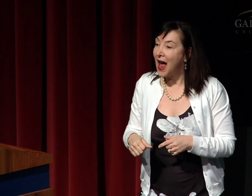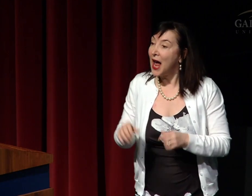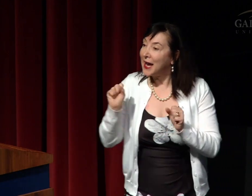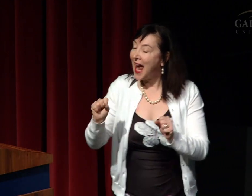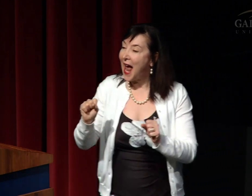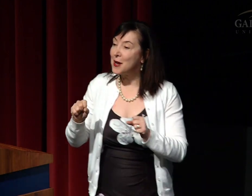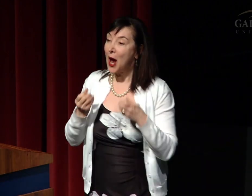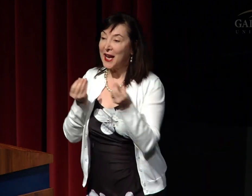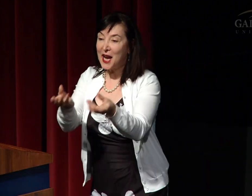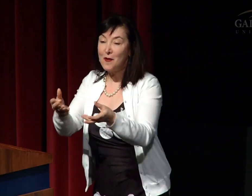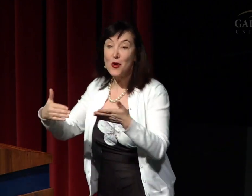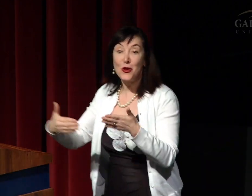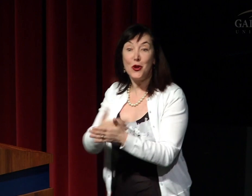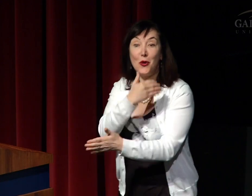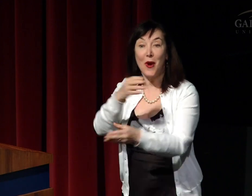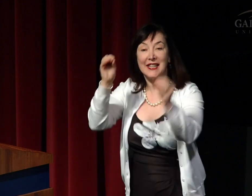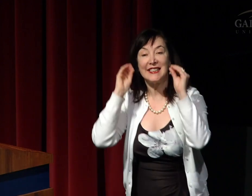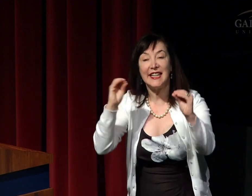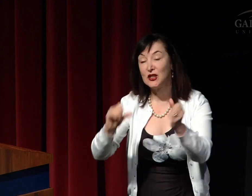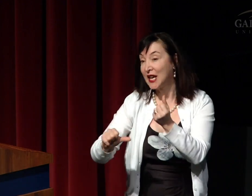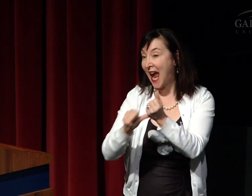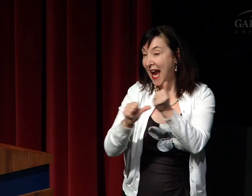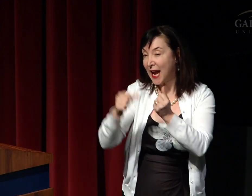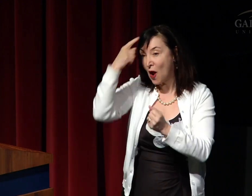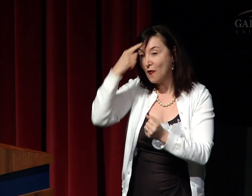This could lead to new teaching aids that would